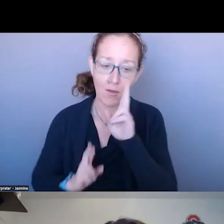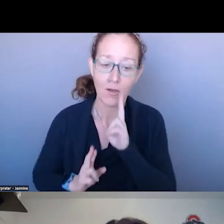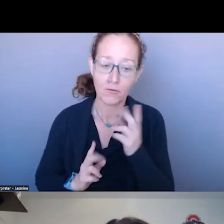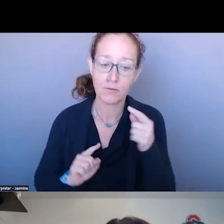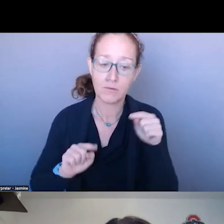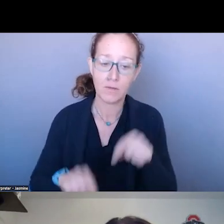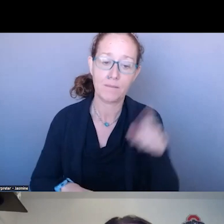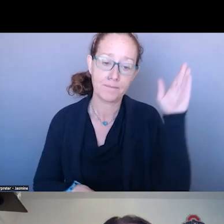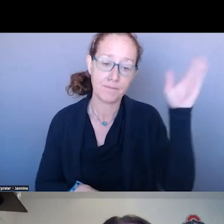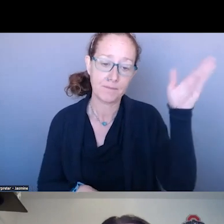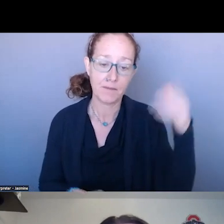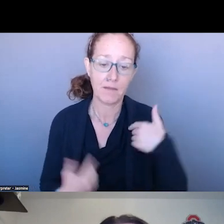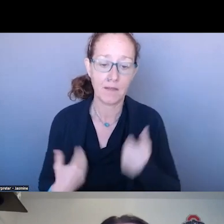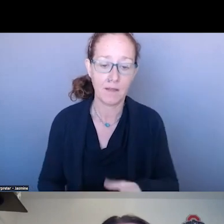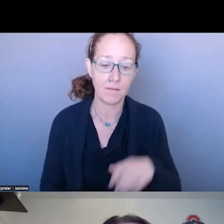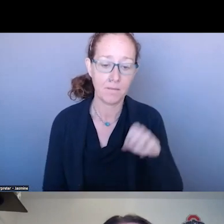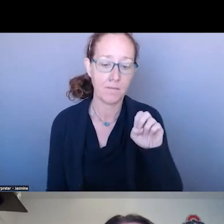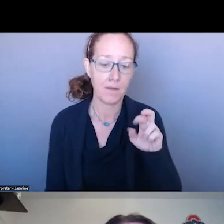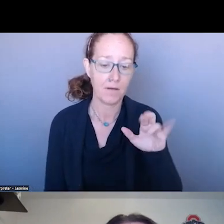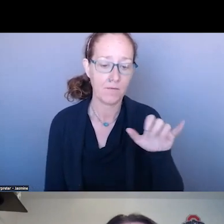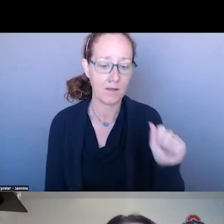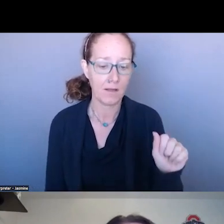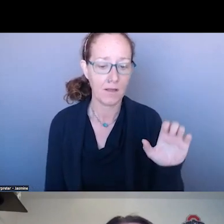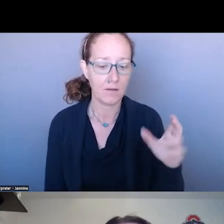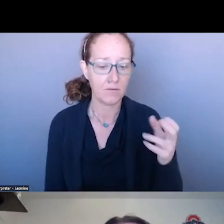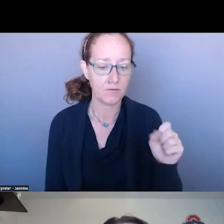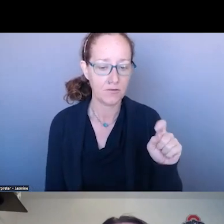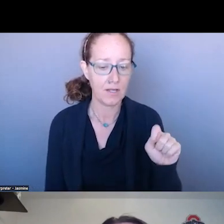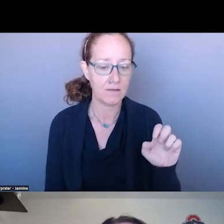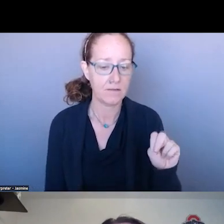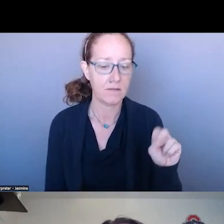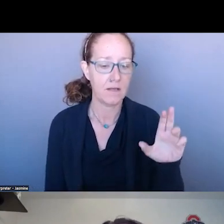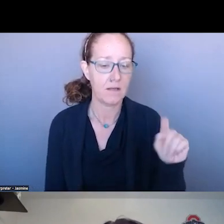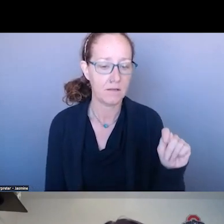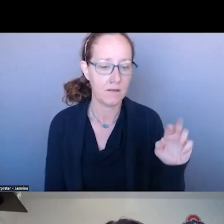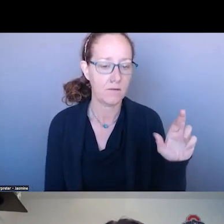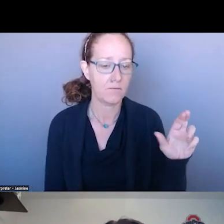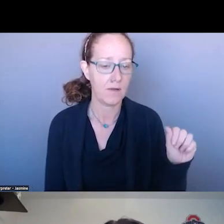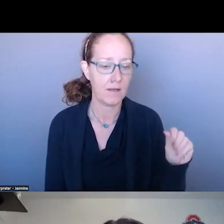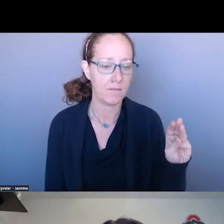I AM ERICA CHESTNUT RAMIREZ. I OVERSEE A LARGE BEHAVIORAL HEALTH